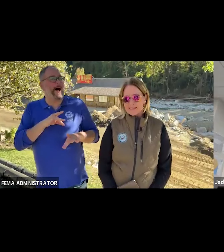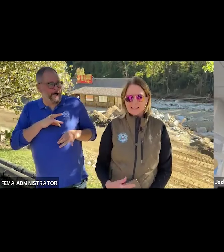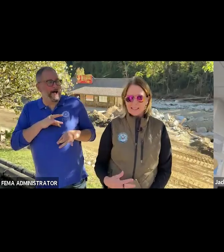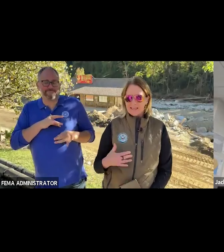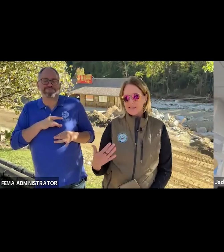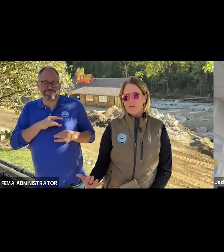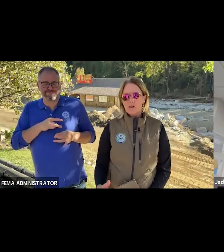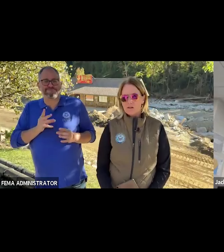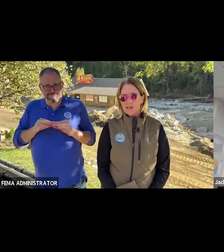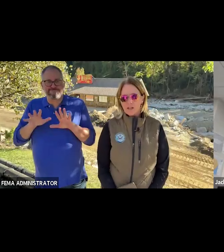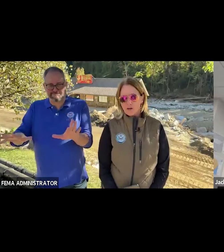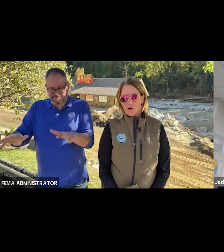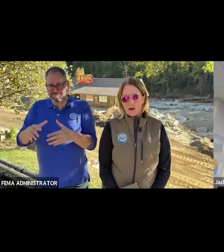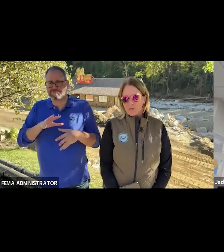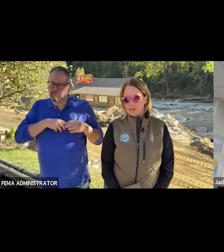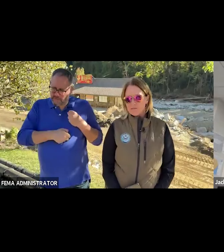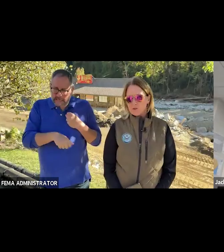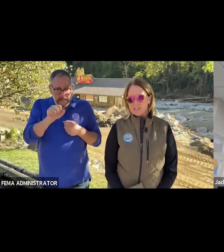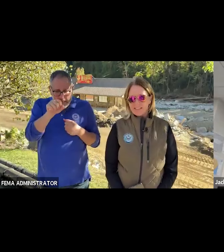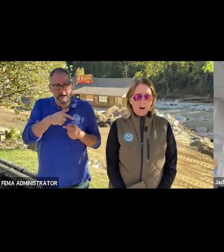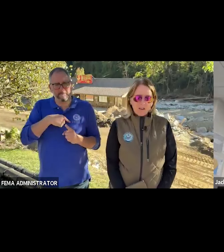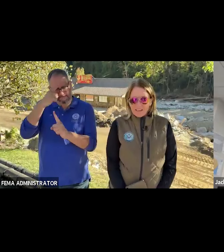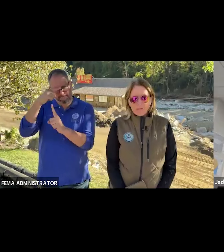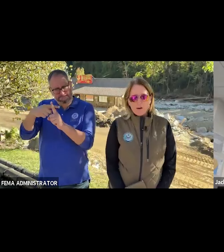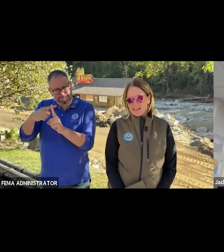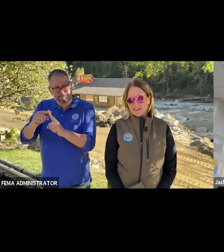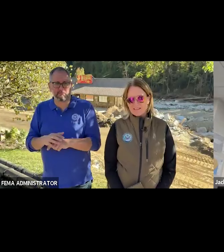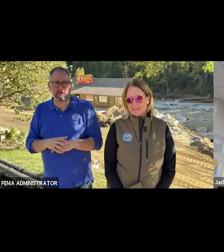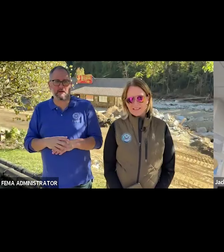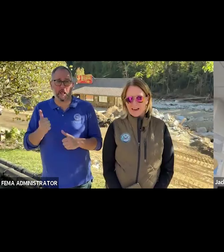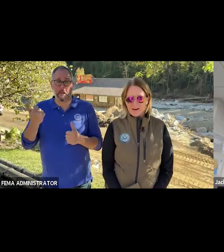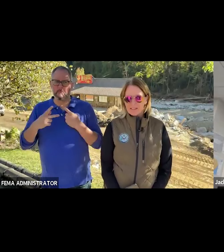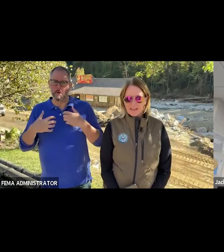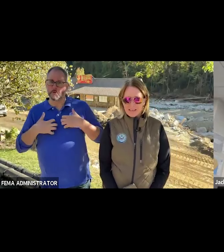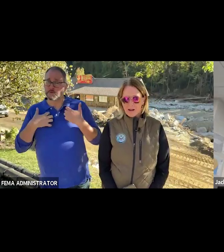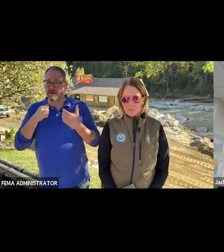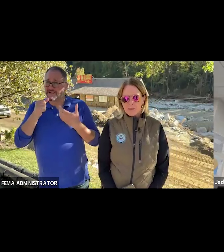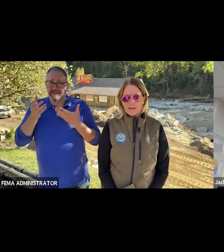to see that there are, you know, other individuals that aren't even right here in these towns that need help.